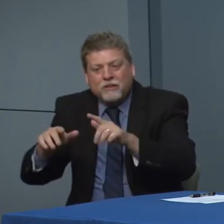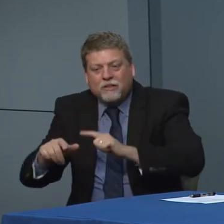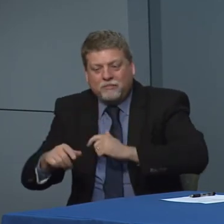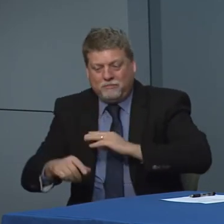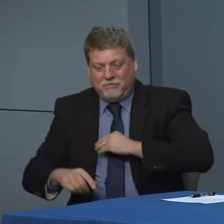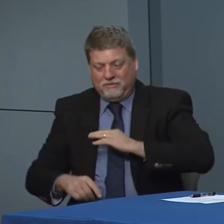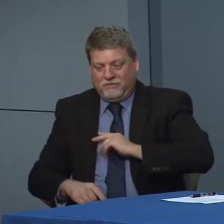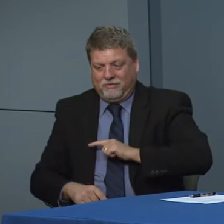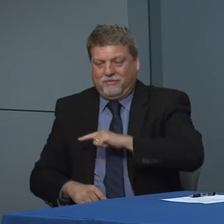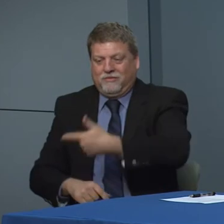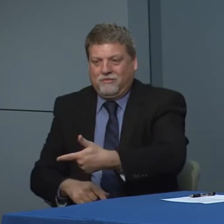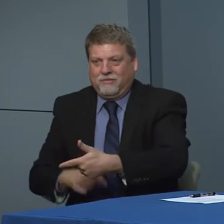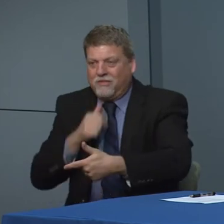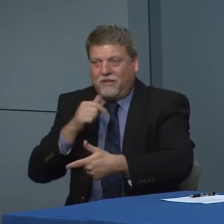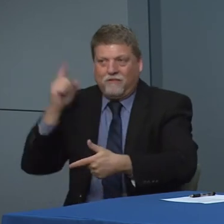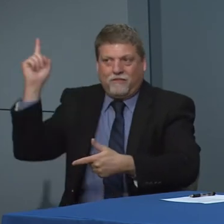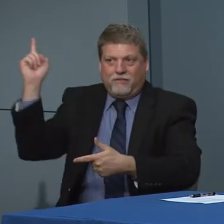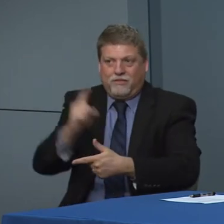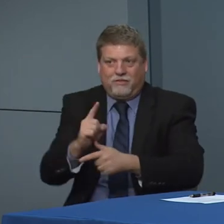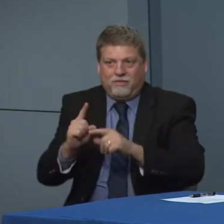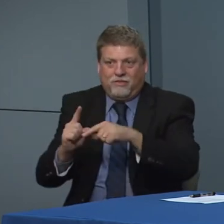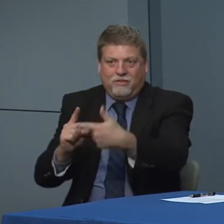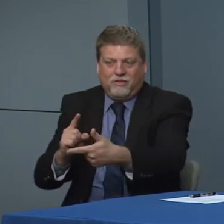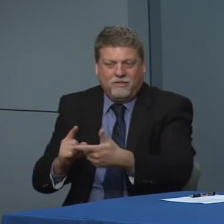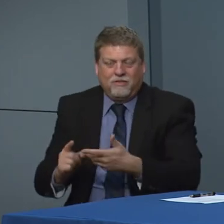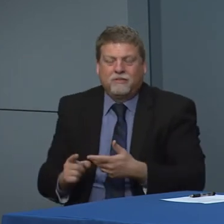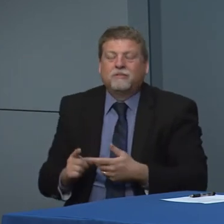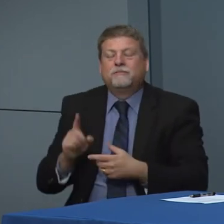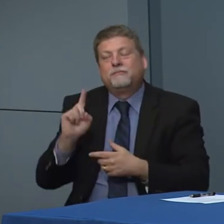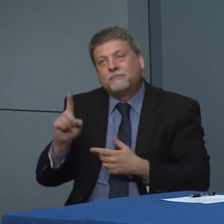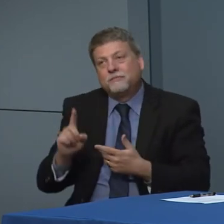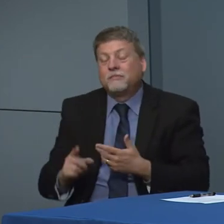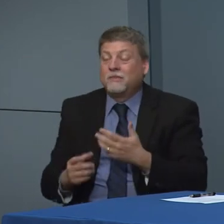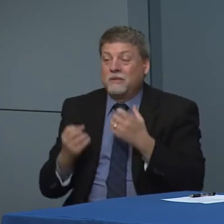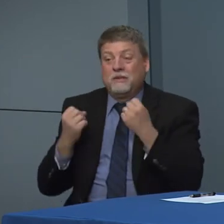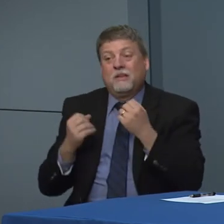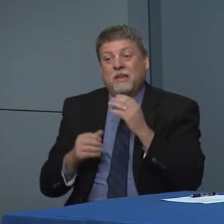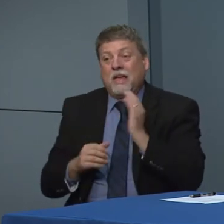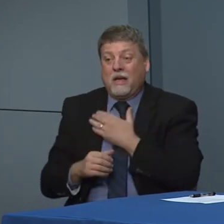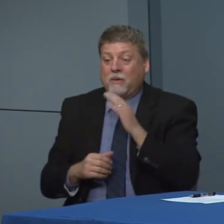So it's a great question. So there's new cases coming in all the time and I think we're still understanding some of the